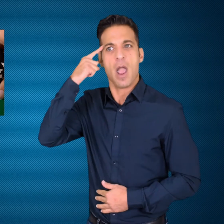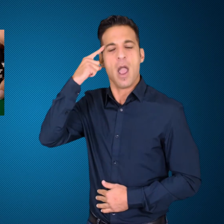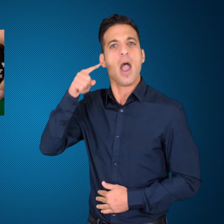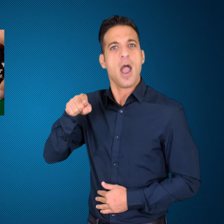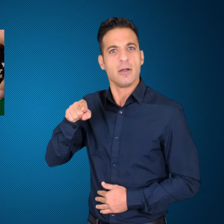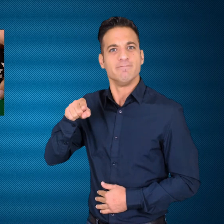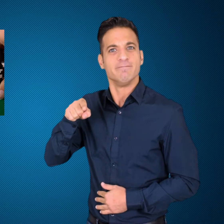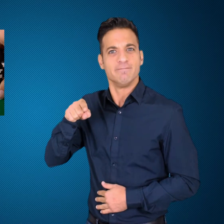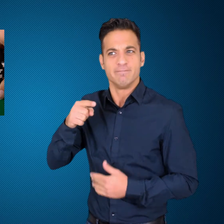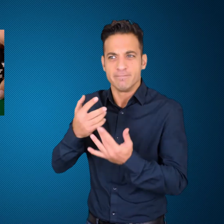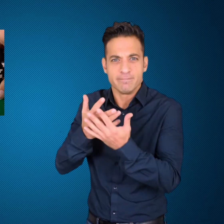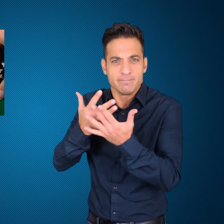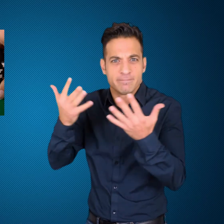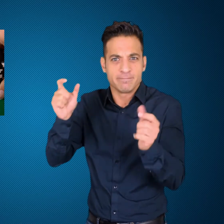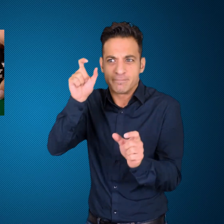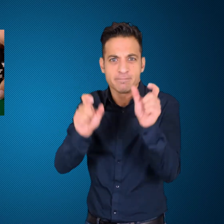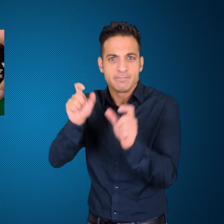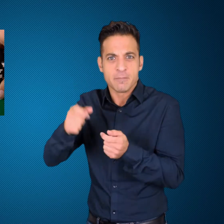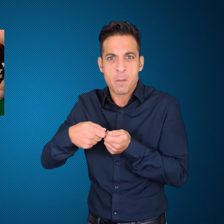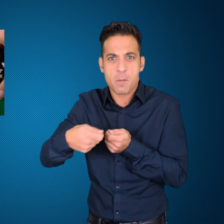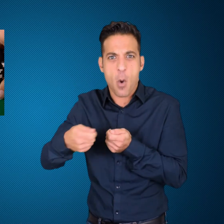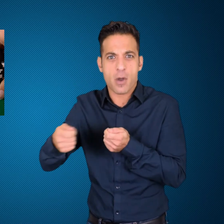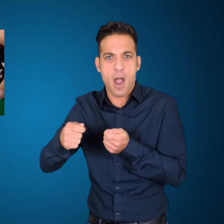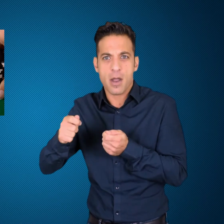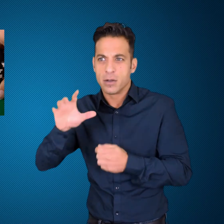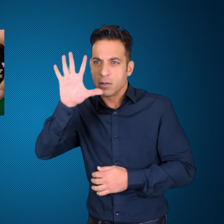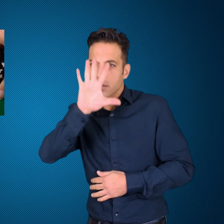many pokers in the midwest part of the